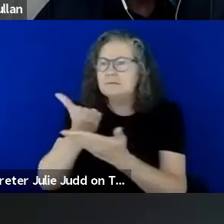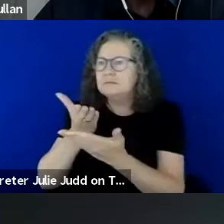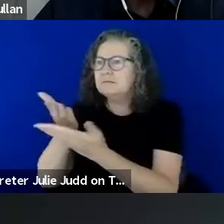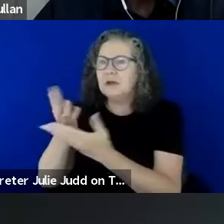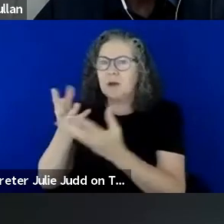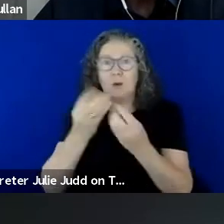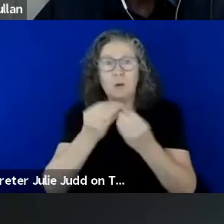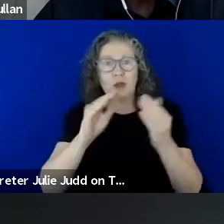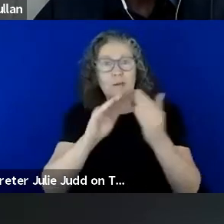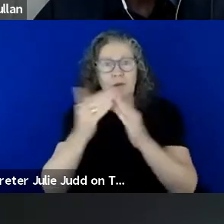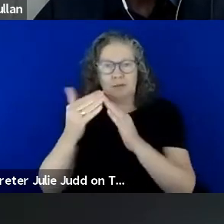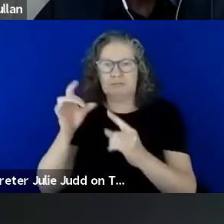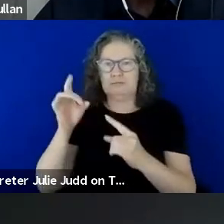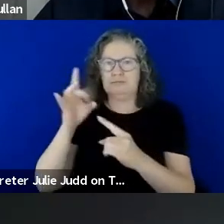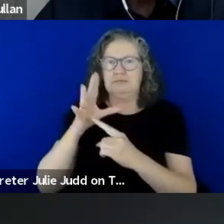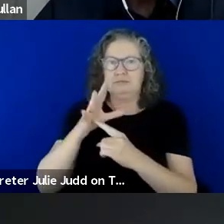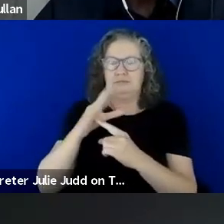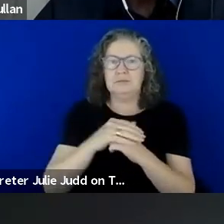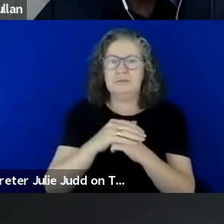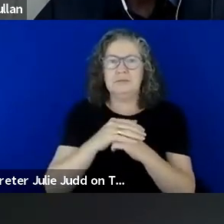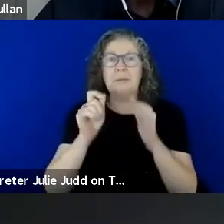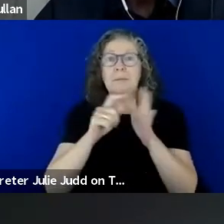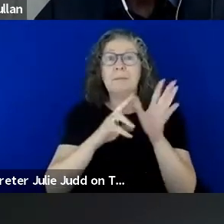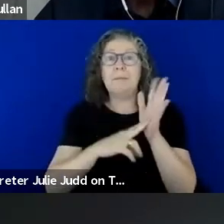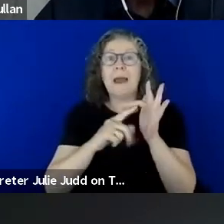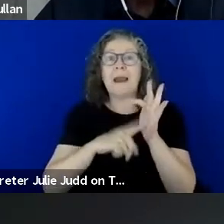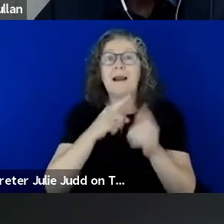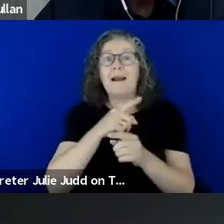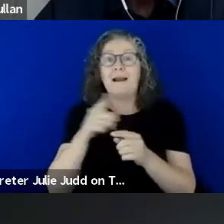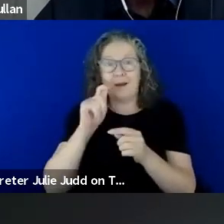Our panelists are going to provide insights from their own lived experiences today about how the